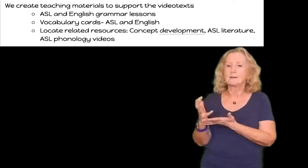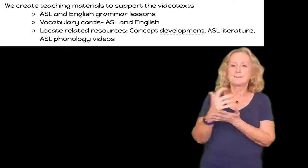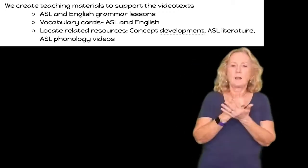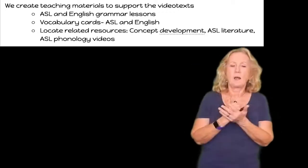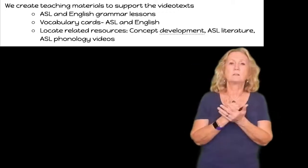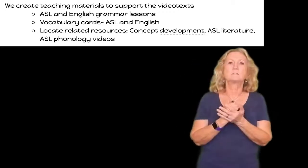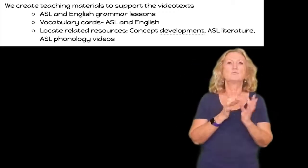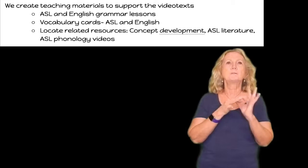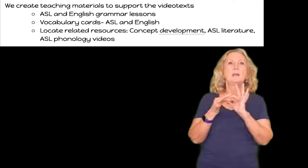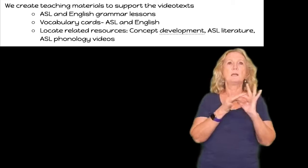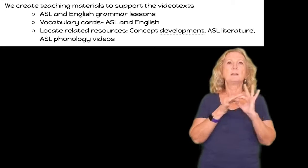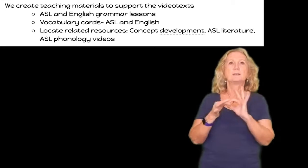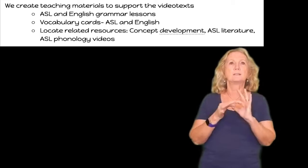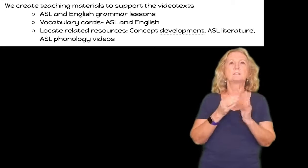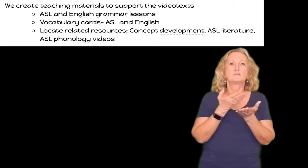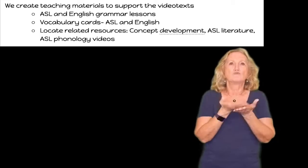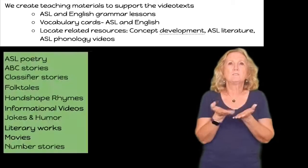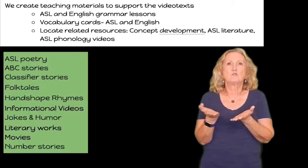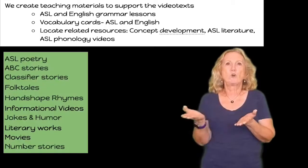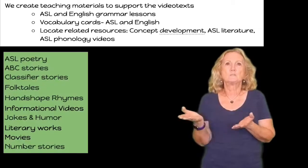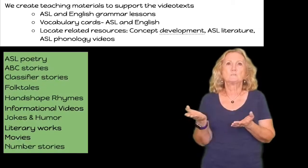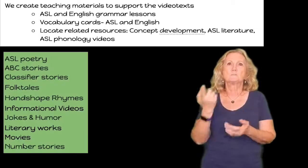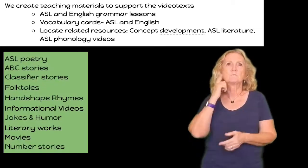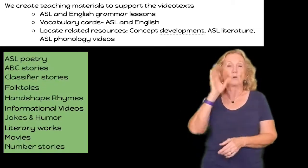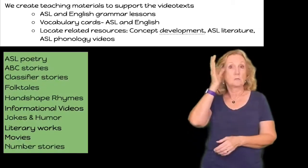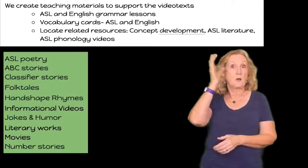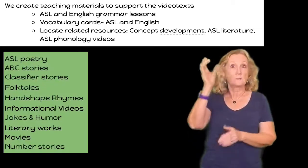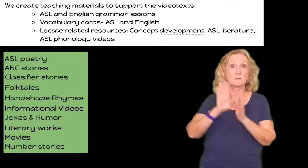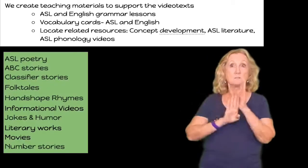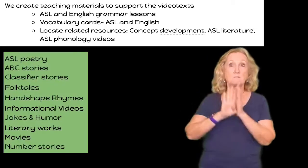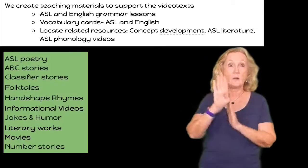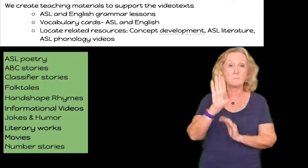resources